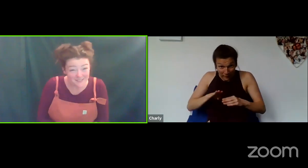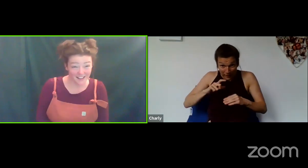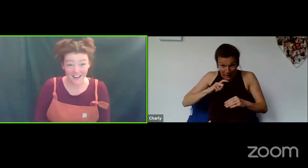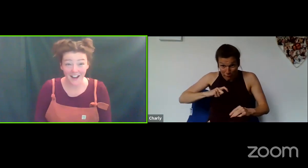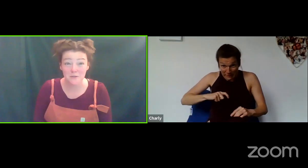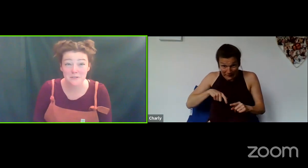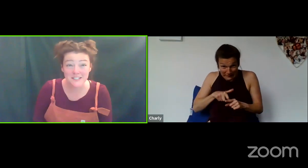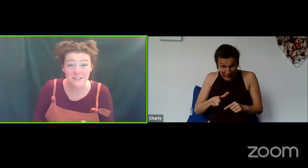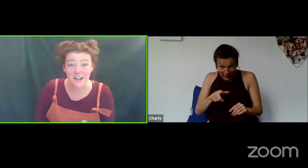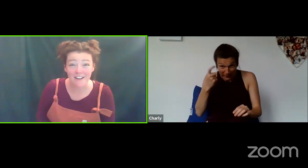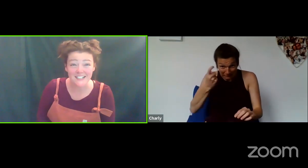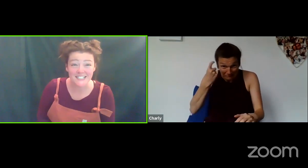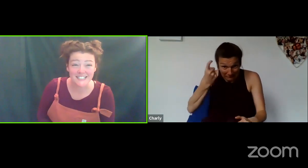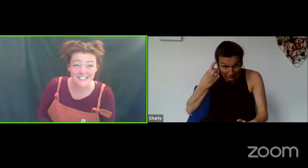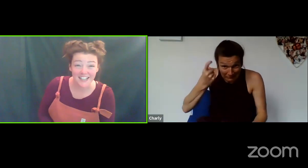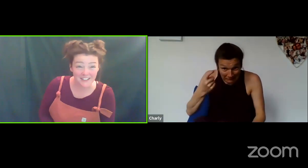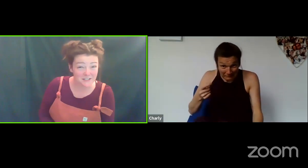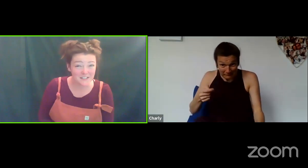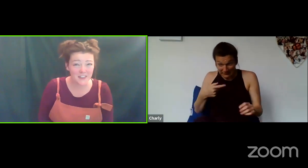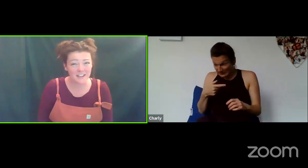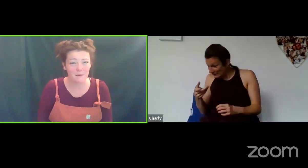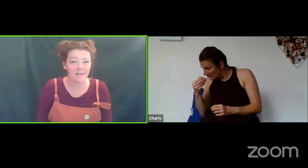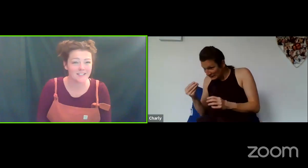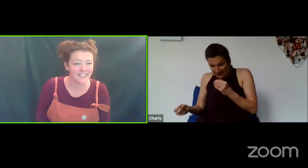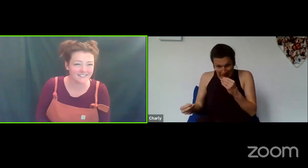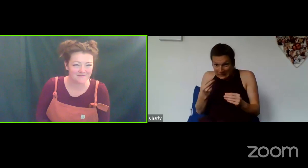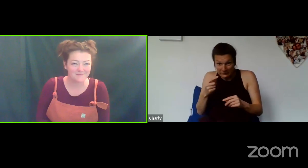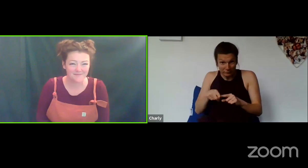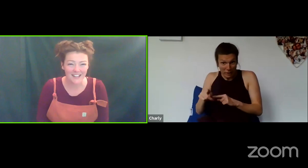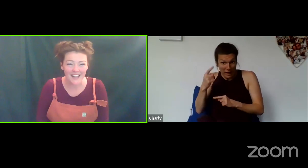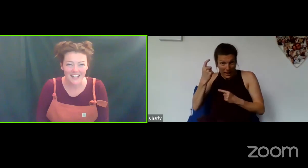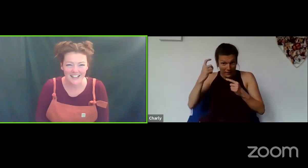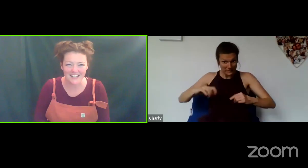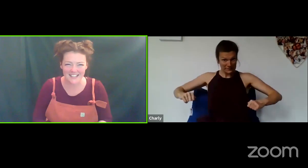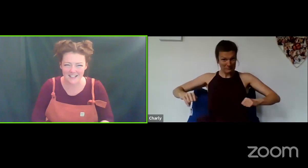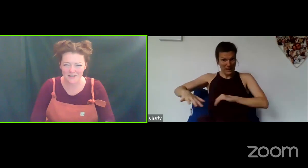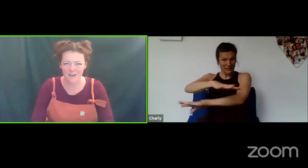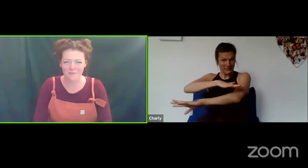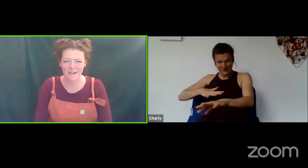Are you all still in your characters? Are you all still thinking about it? That's it... try and